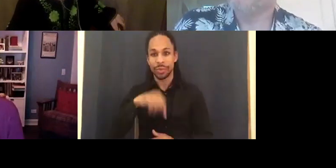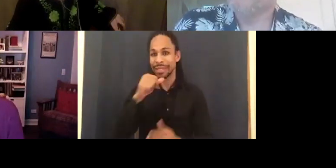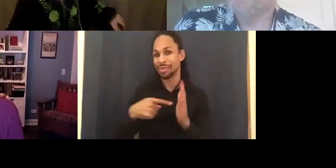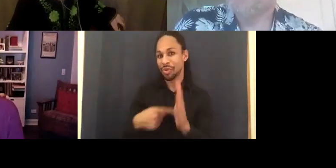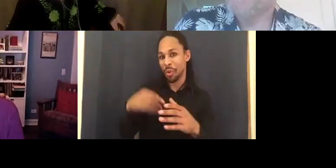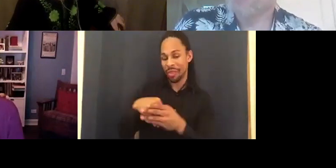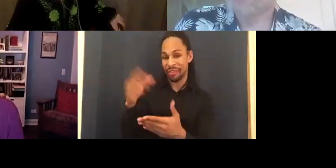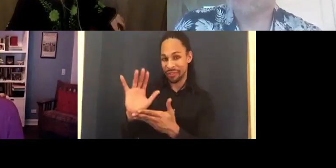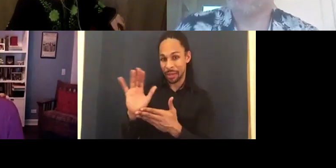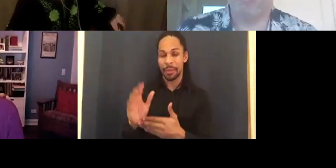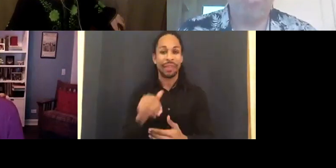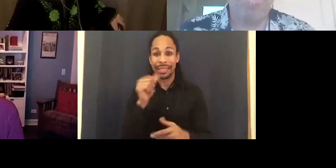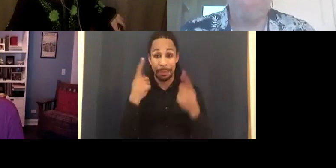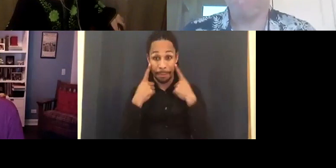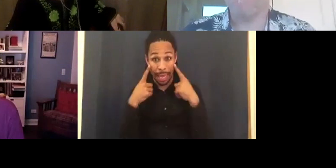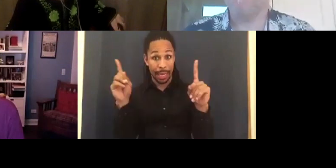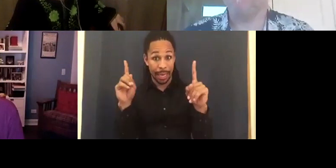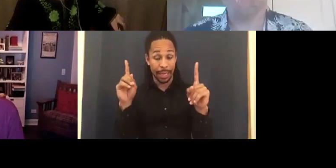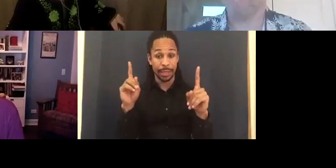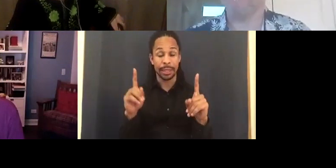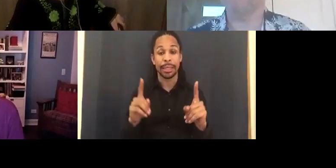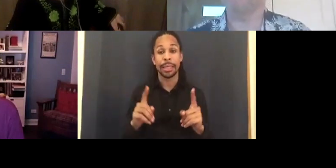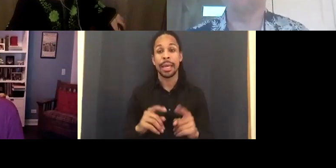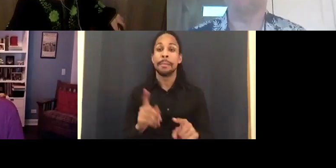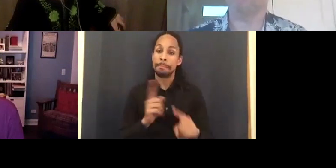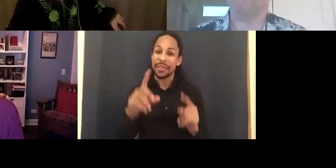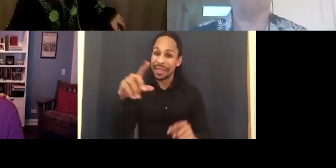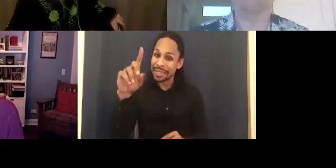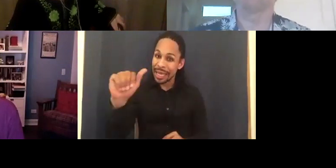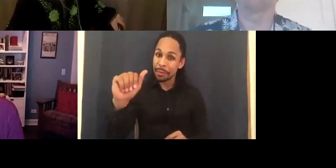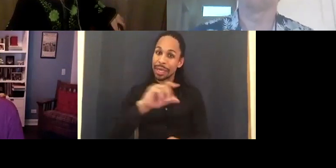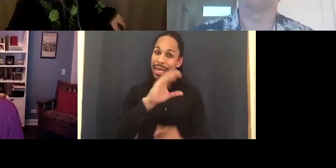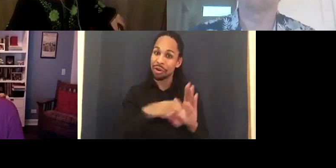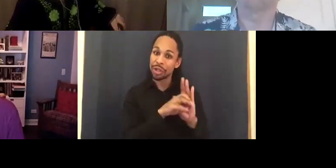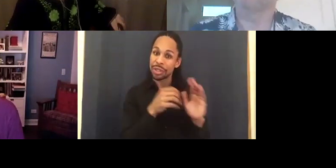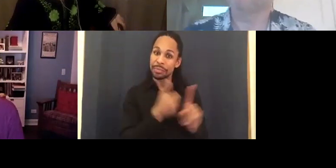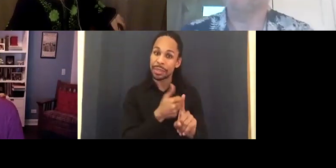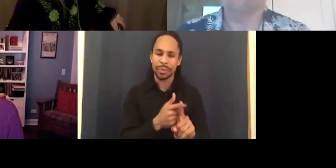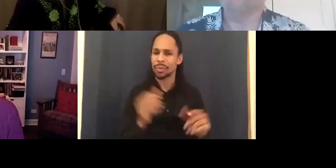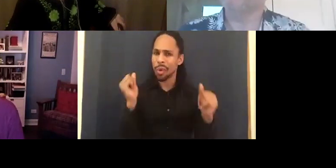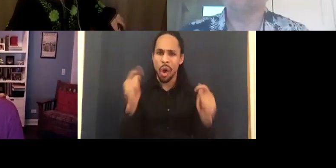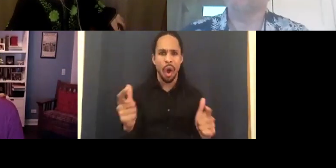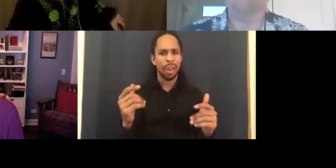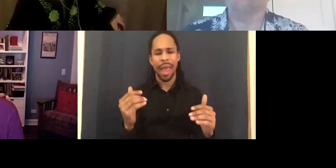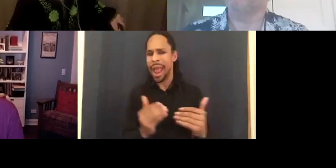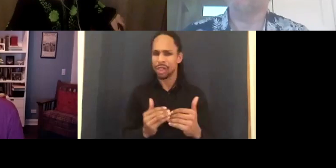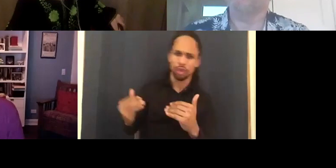the disabled characters were all extreme to the extent of being stuck.